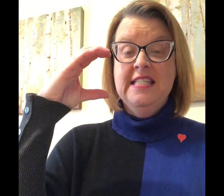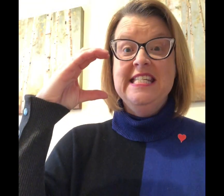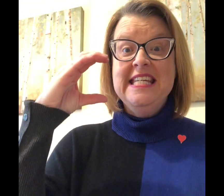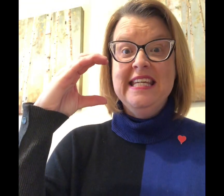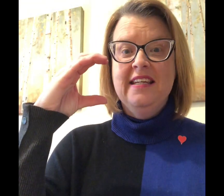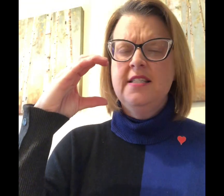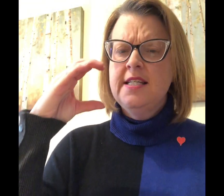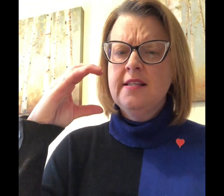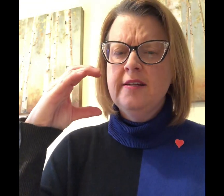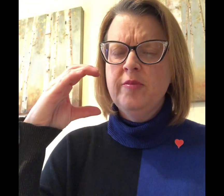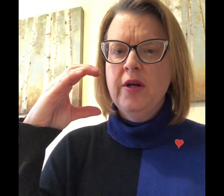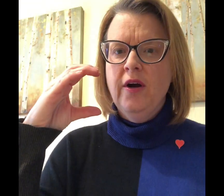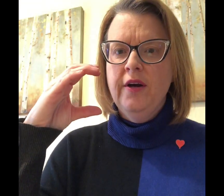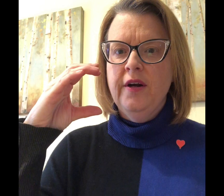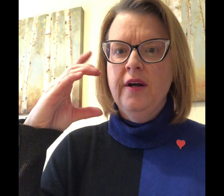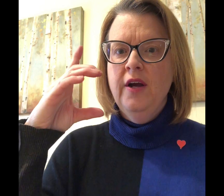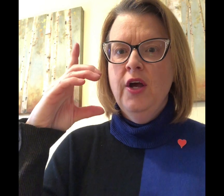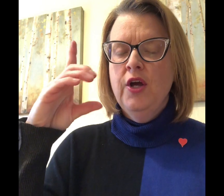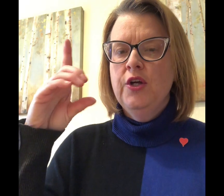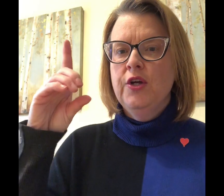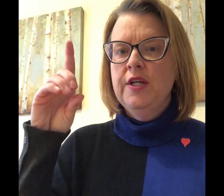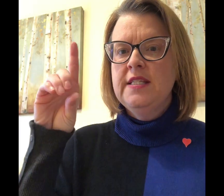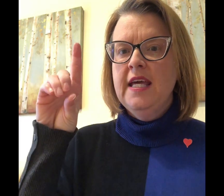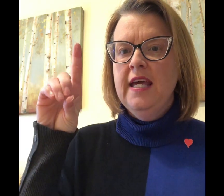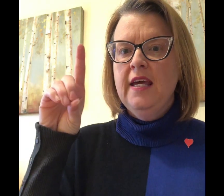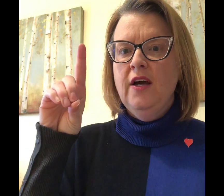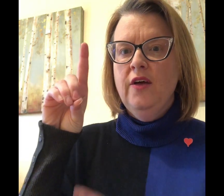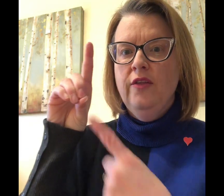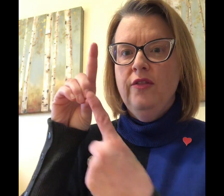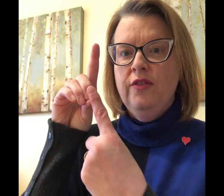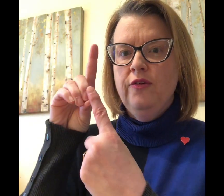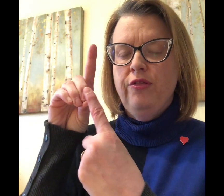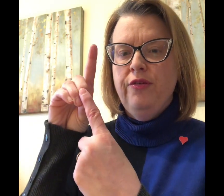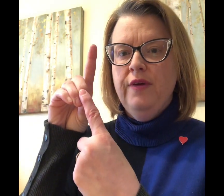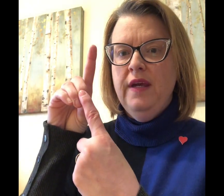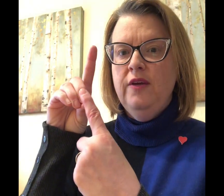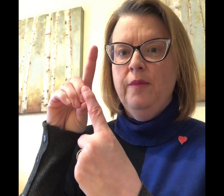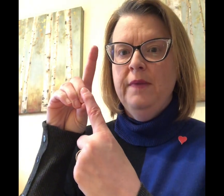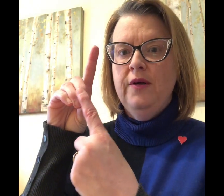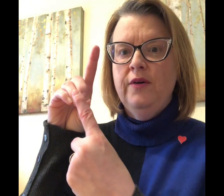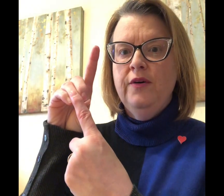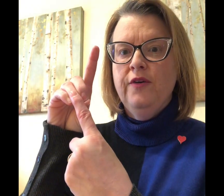D, D is a little bit harder you're gonna take your three your middle your